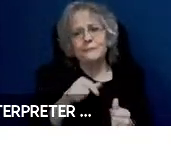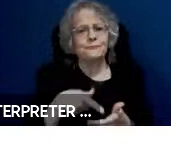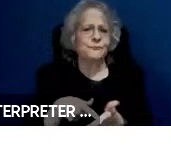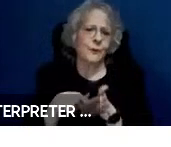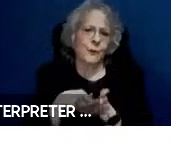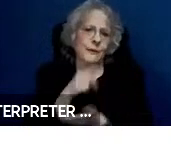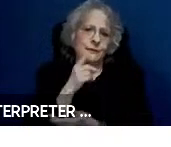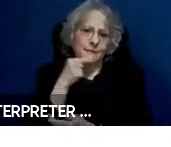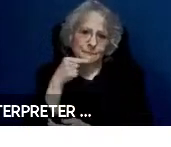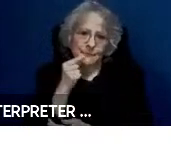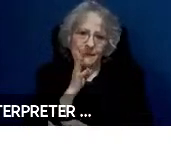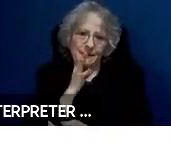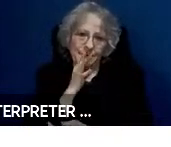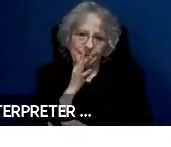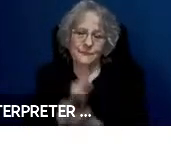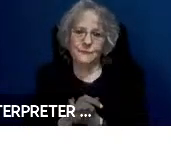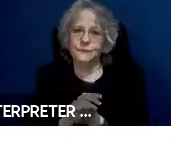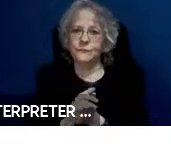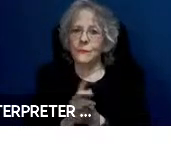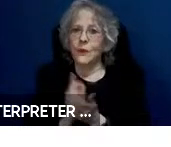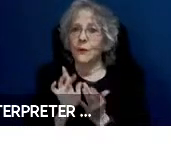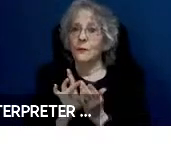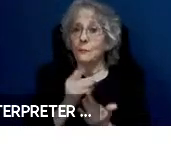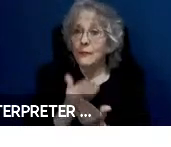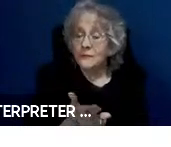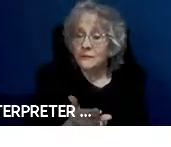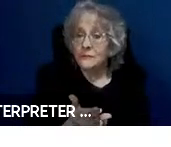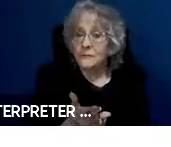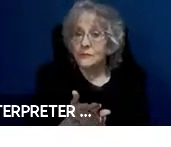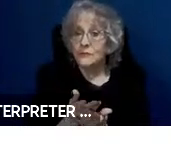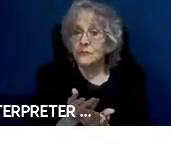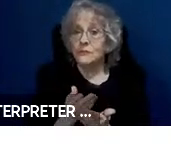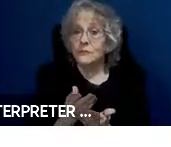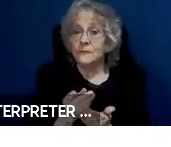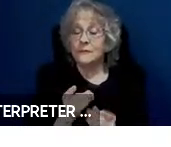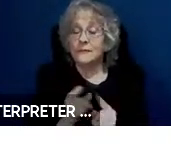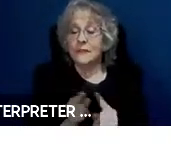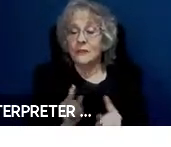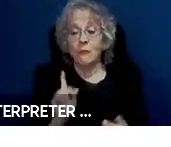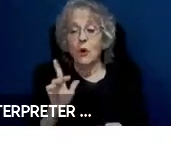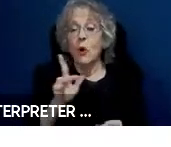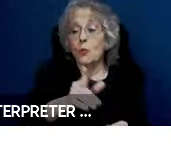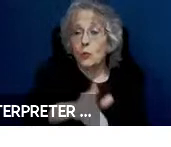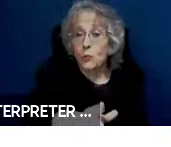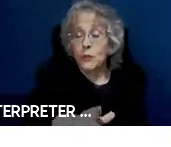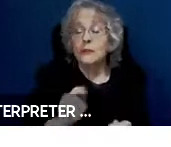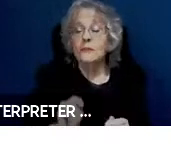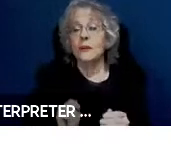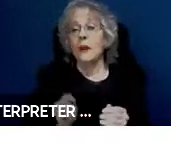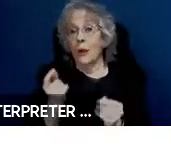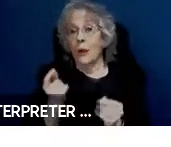well that requires reach and vision. Having them insert or touch something that is going to pass